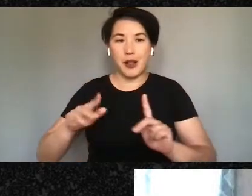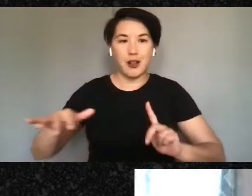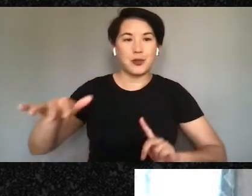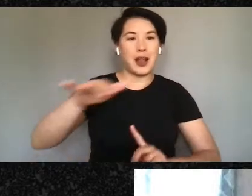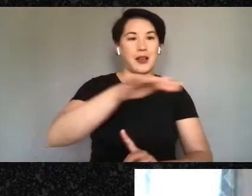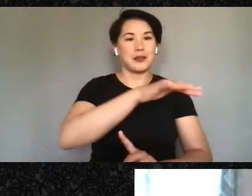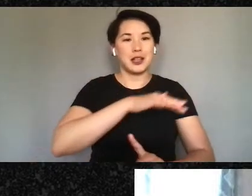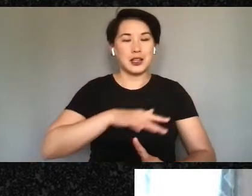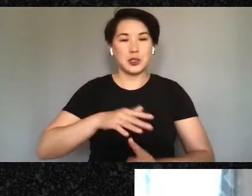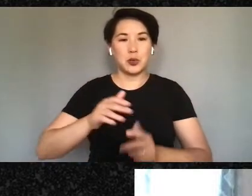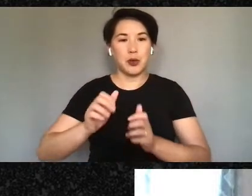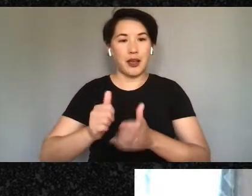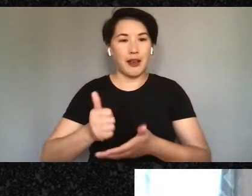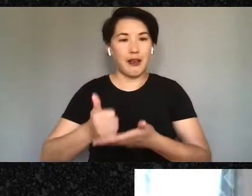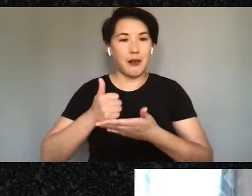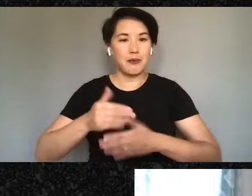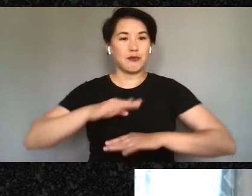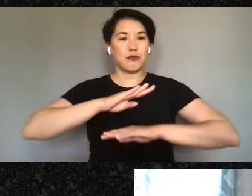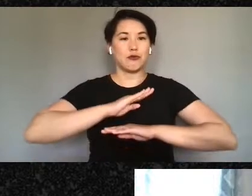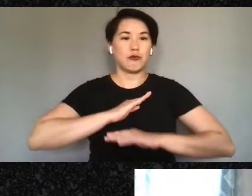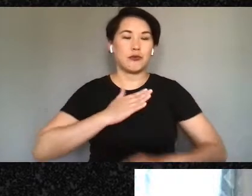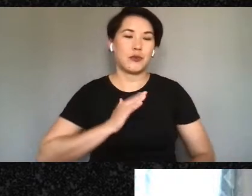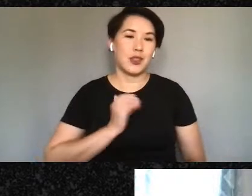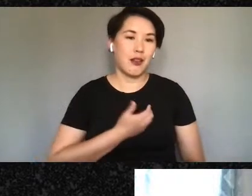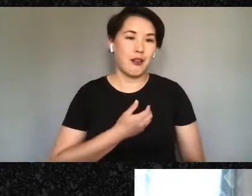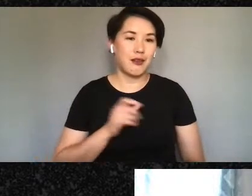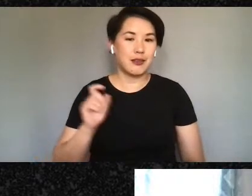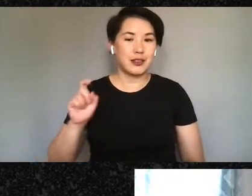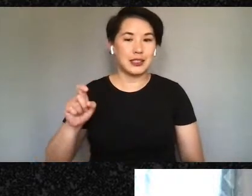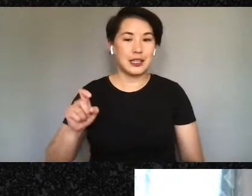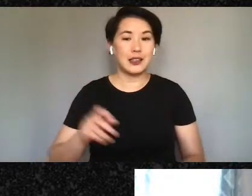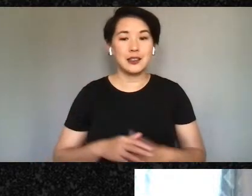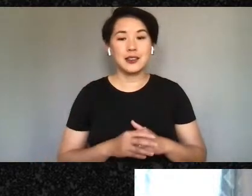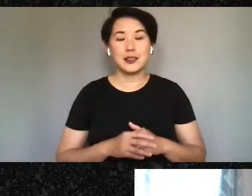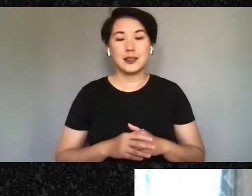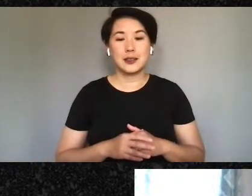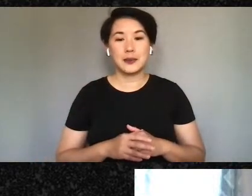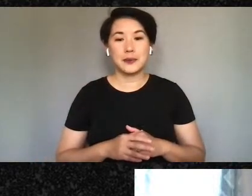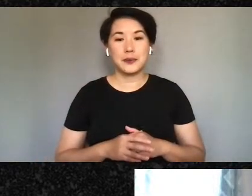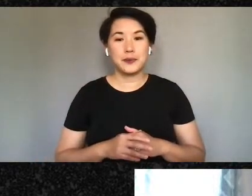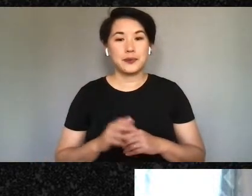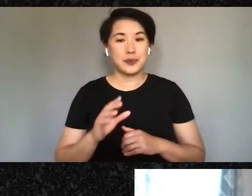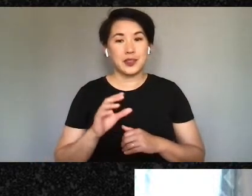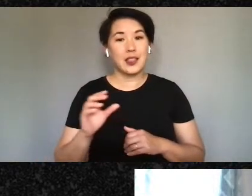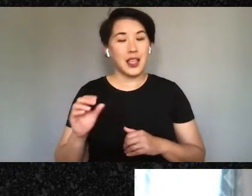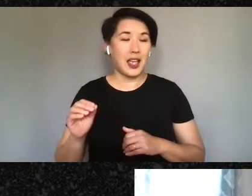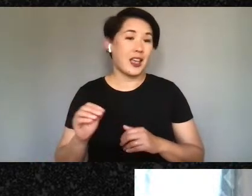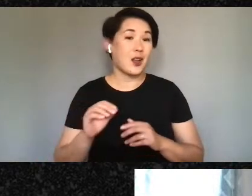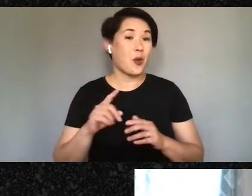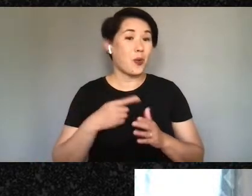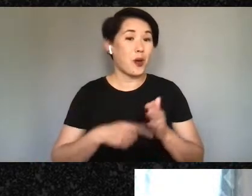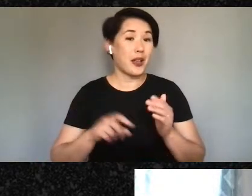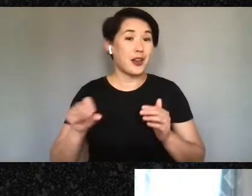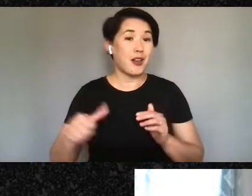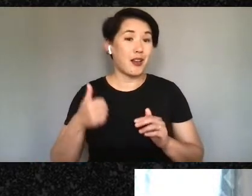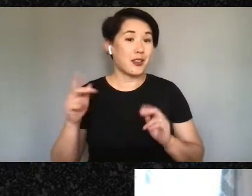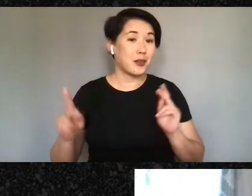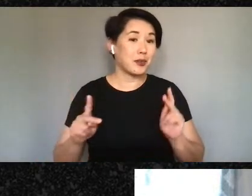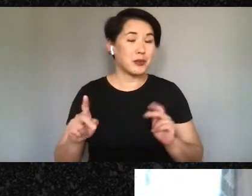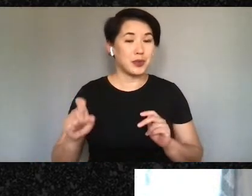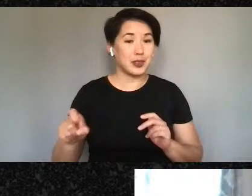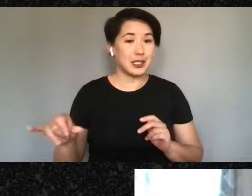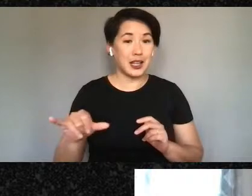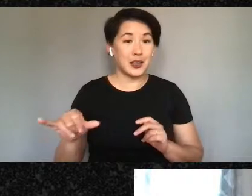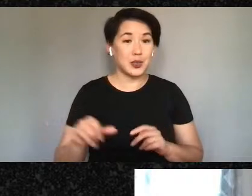or what other folks might need as well right so just wanted to highlight that for a moment